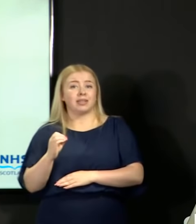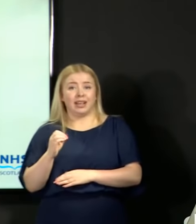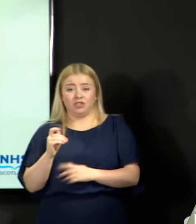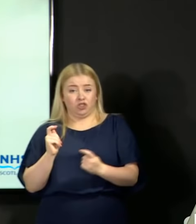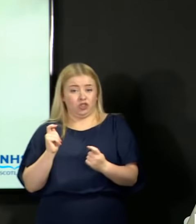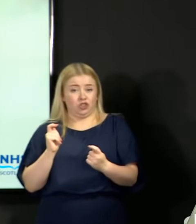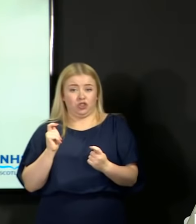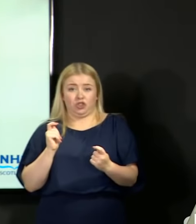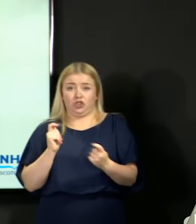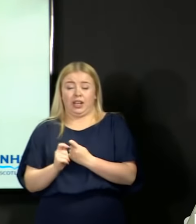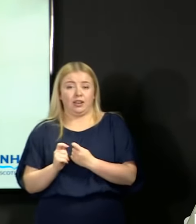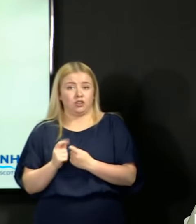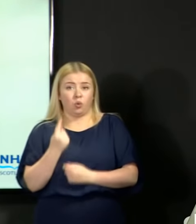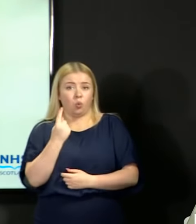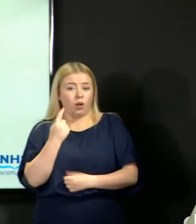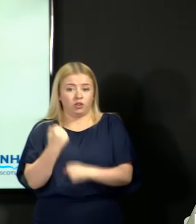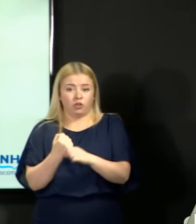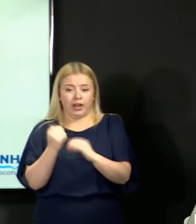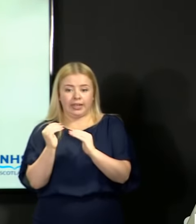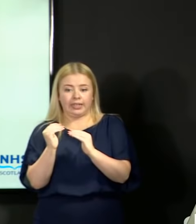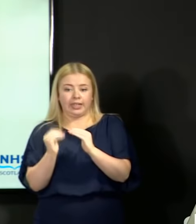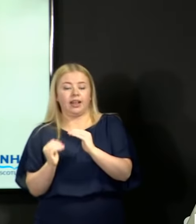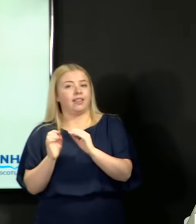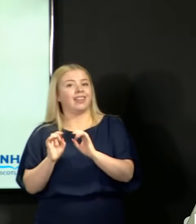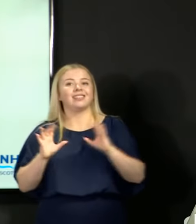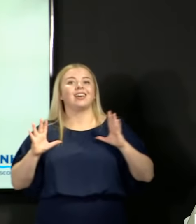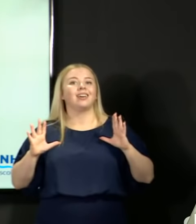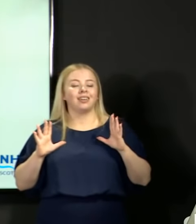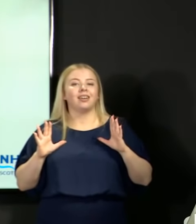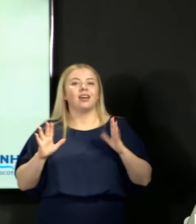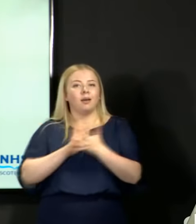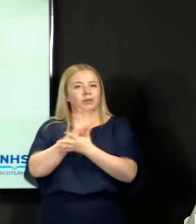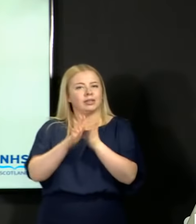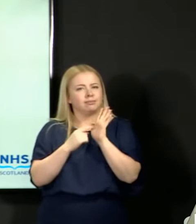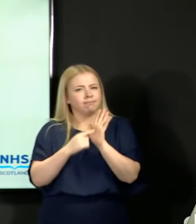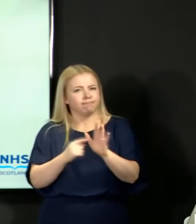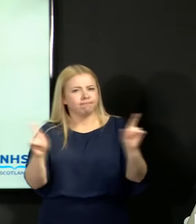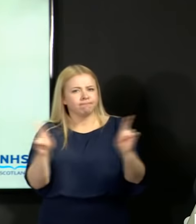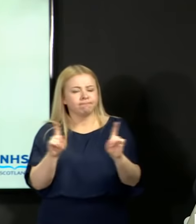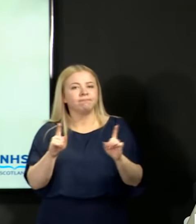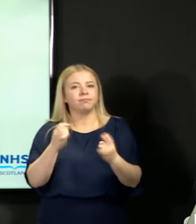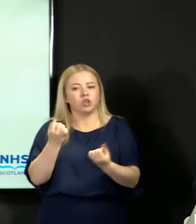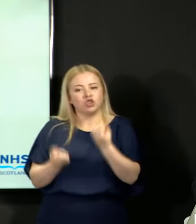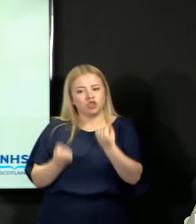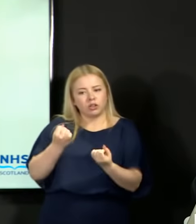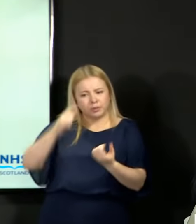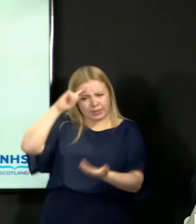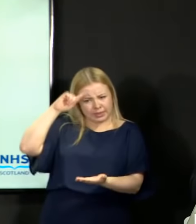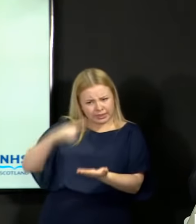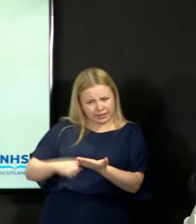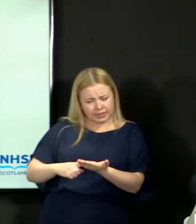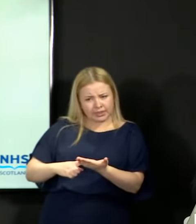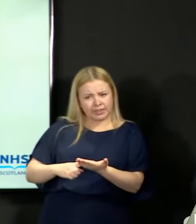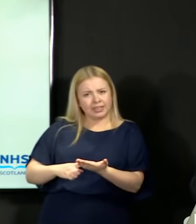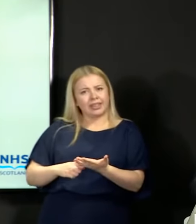So what has essentially been highlighted there is about judgments that are really quite finely